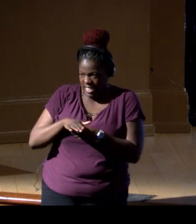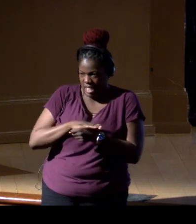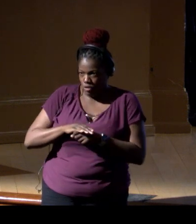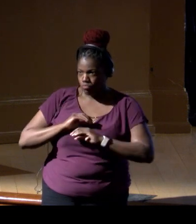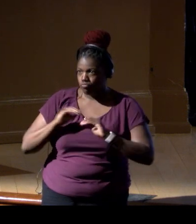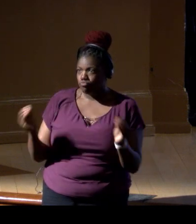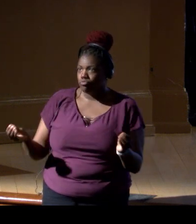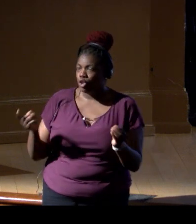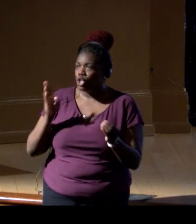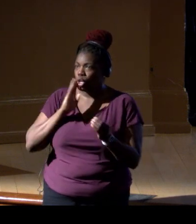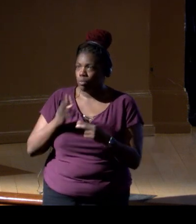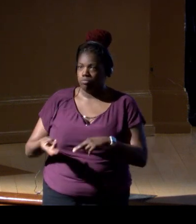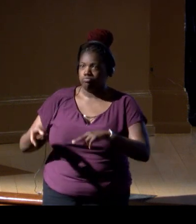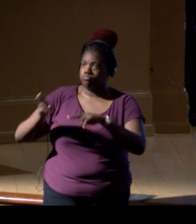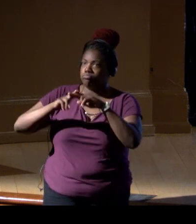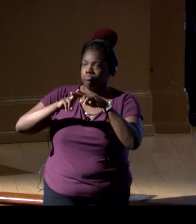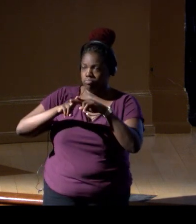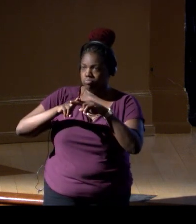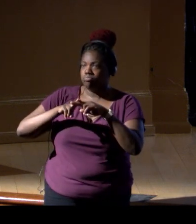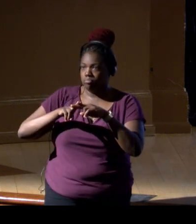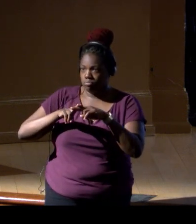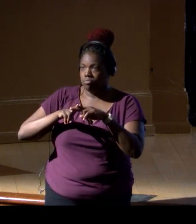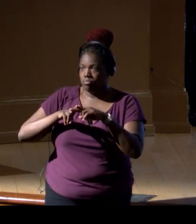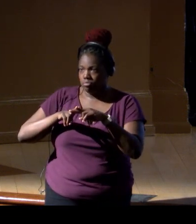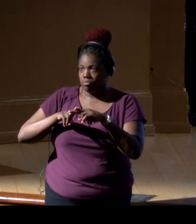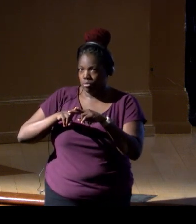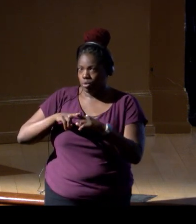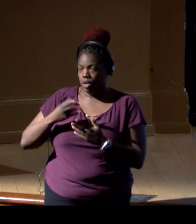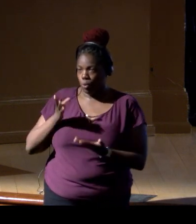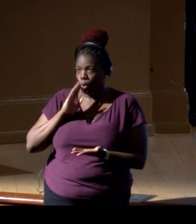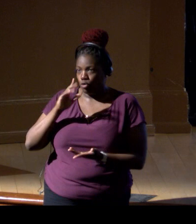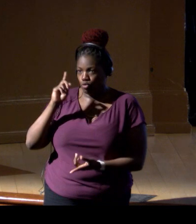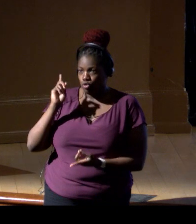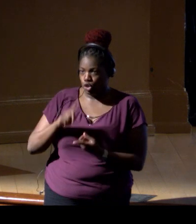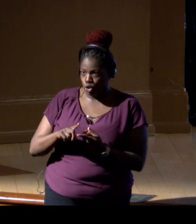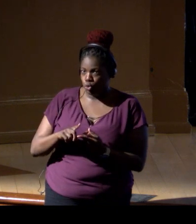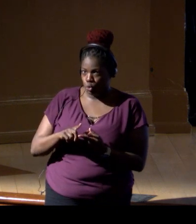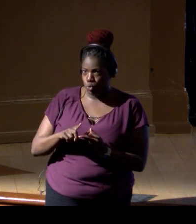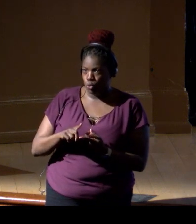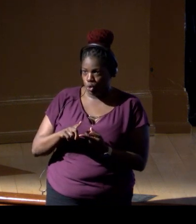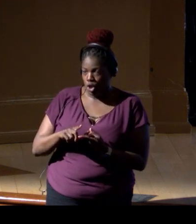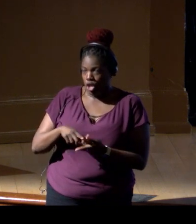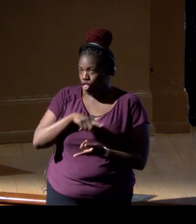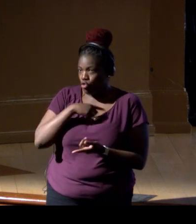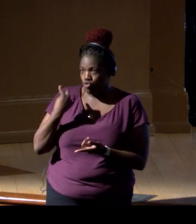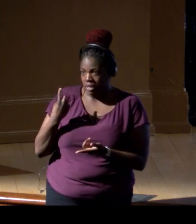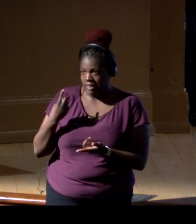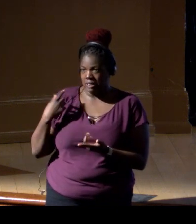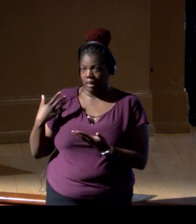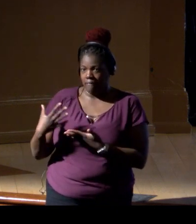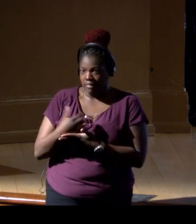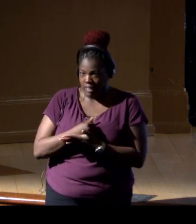That would maximize, that would reduce significantly the risk of catching the angel shark.